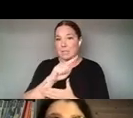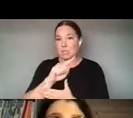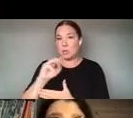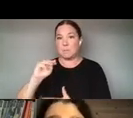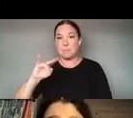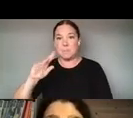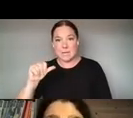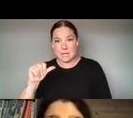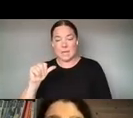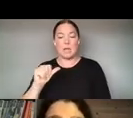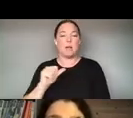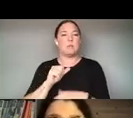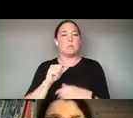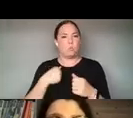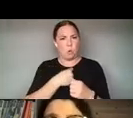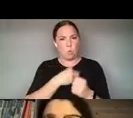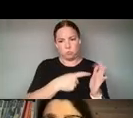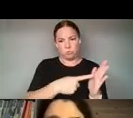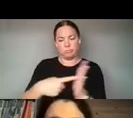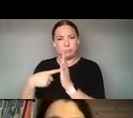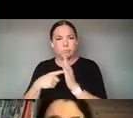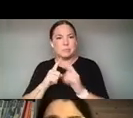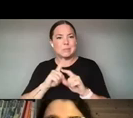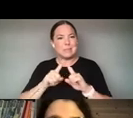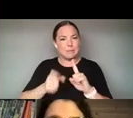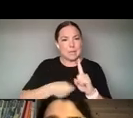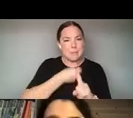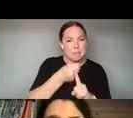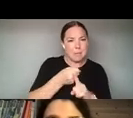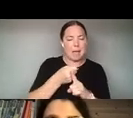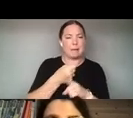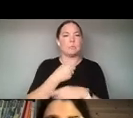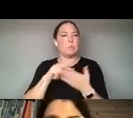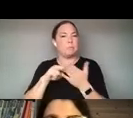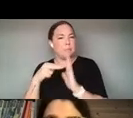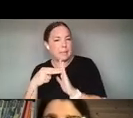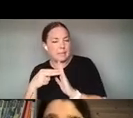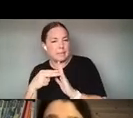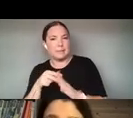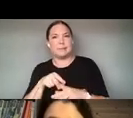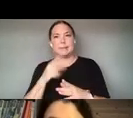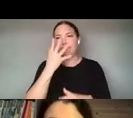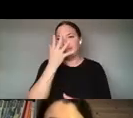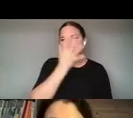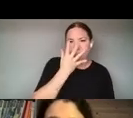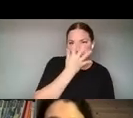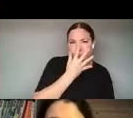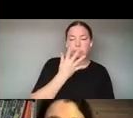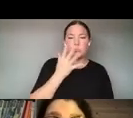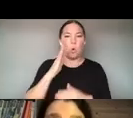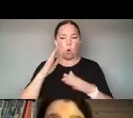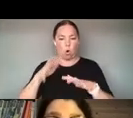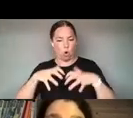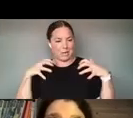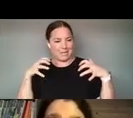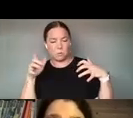IMPLICATIONS, EVALUATION, AESTHETICS, AUDIENCES, AND SOCIAL CHANGE - HOW ARE PEOPLE USING THESE